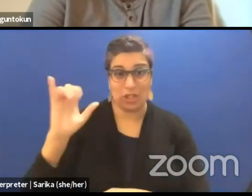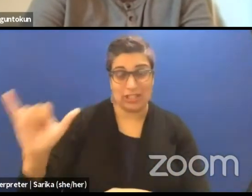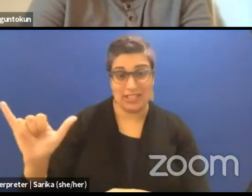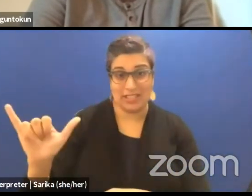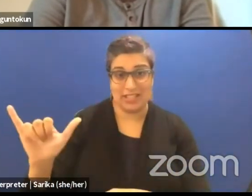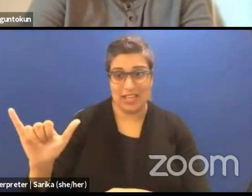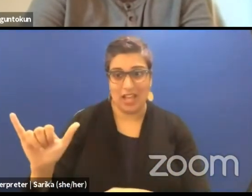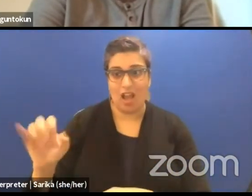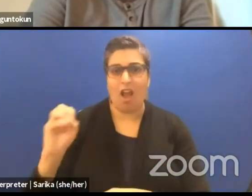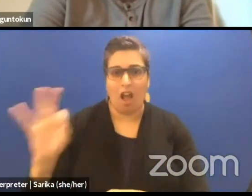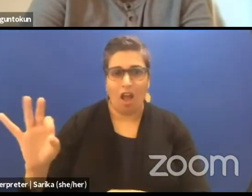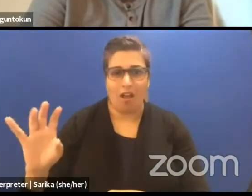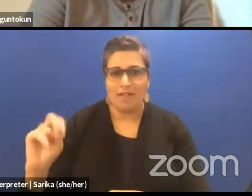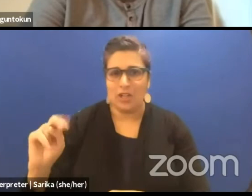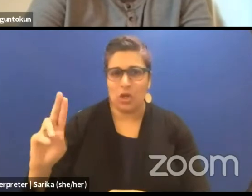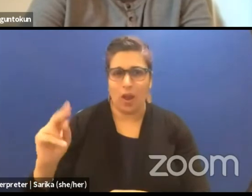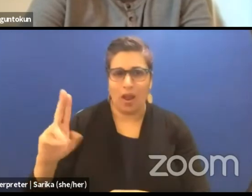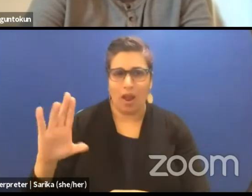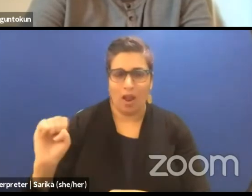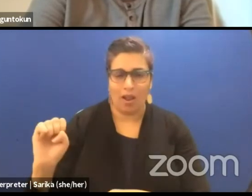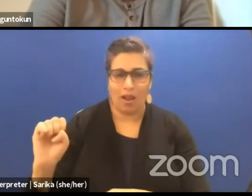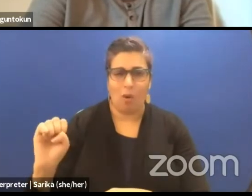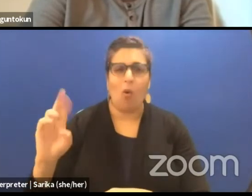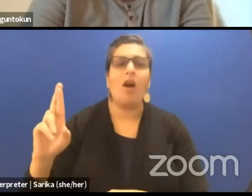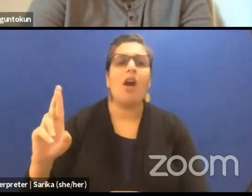or a dramaturgy of curiosity and humility,